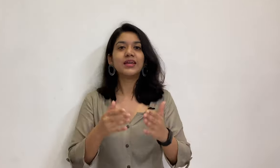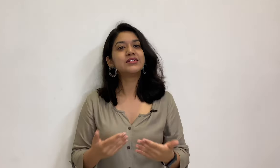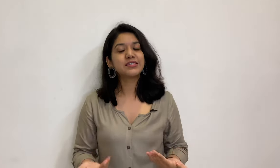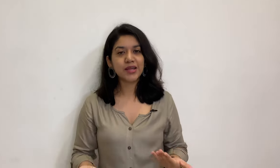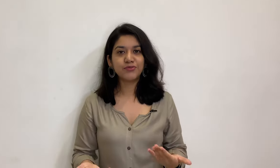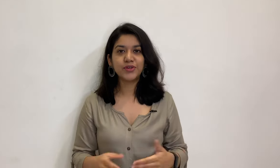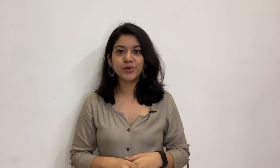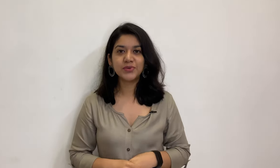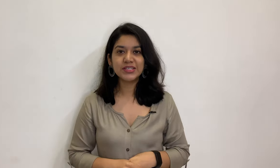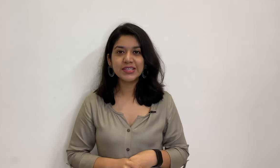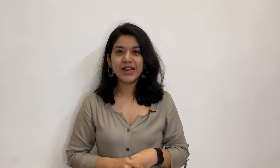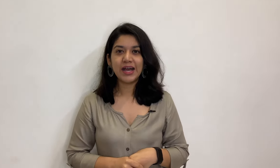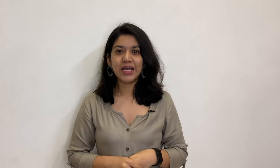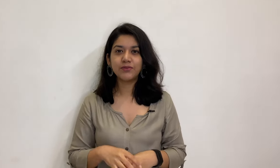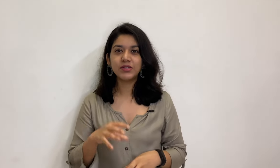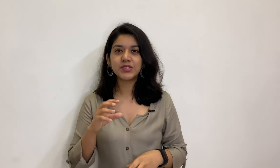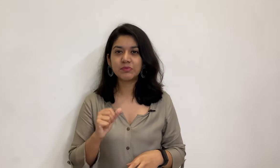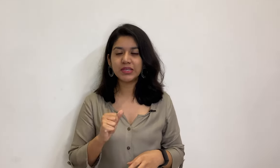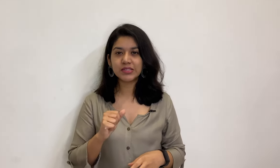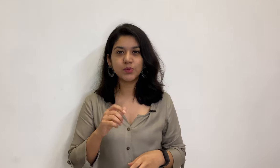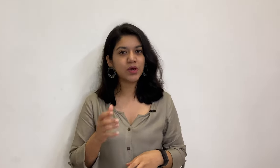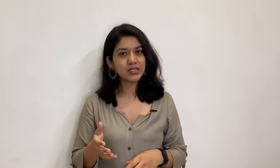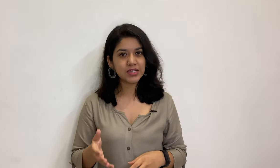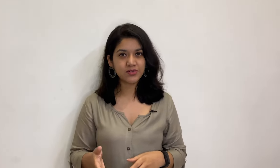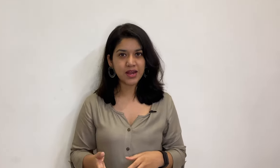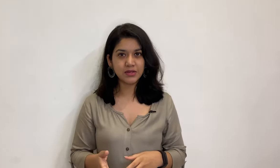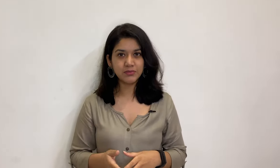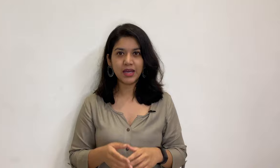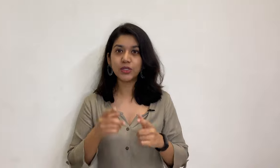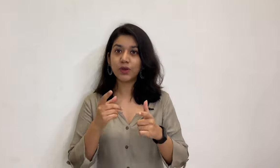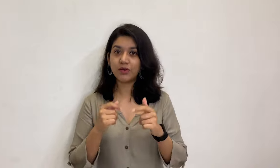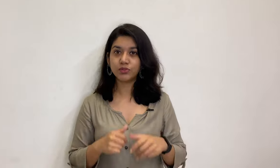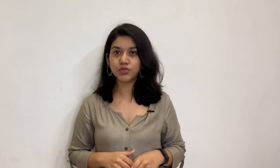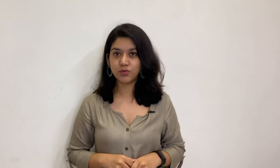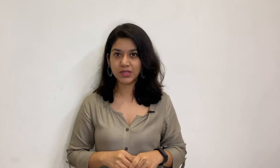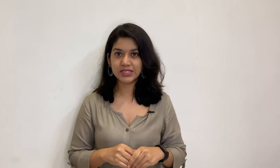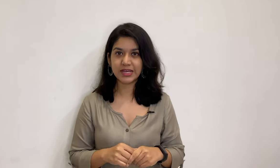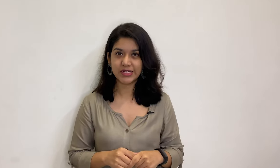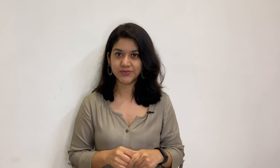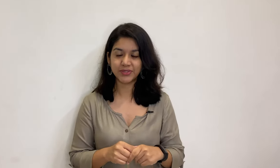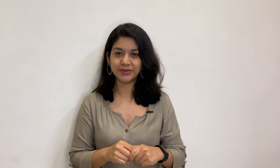It's time for a quiz. I will speak some words at random and you have to show me the signs for them